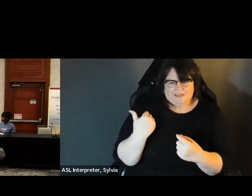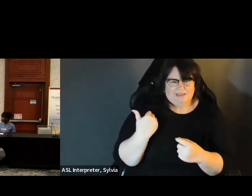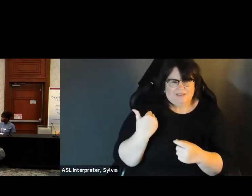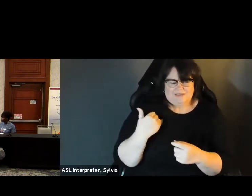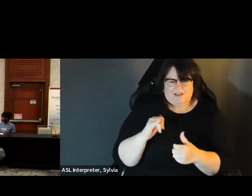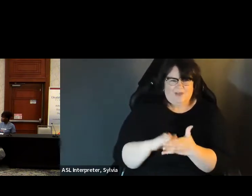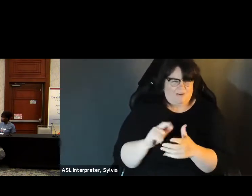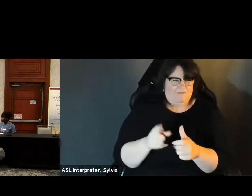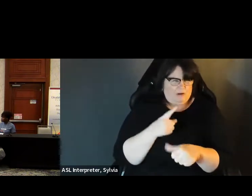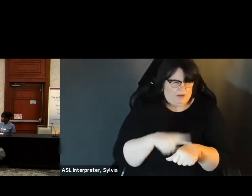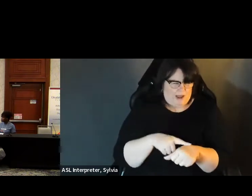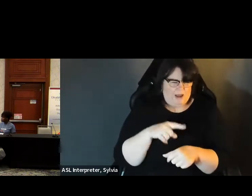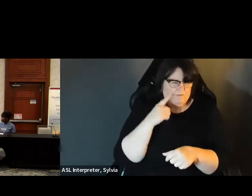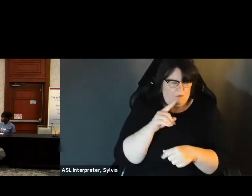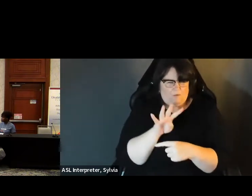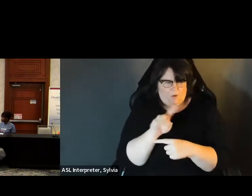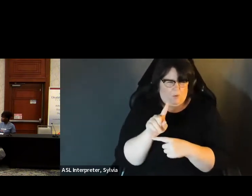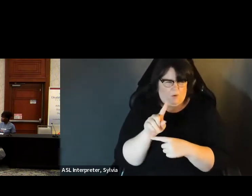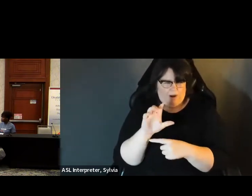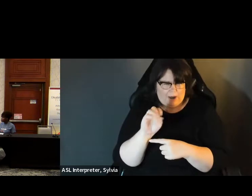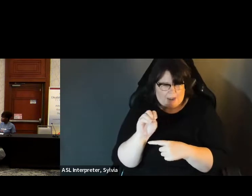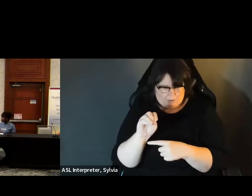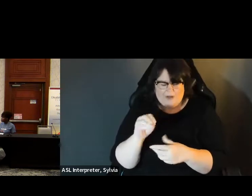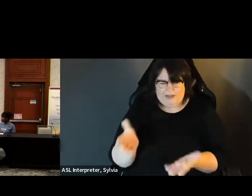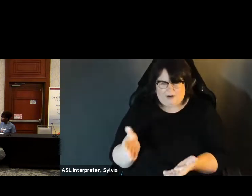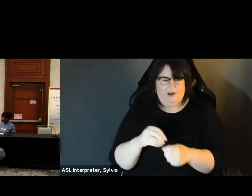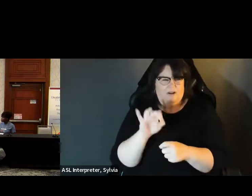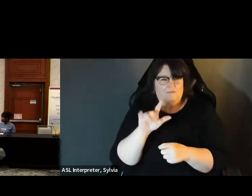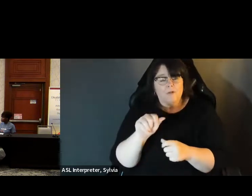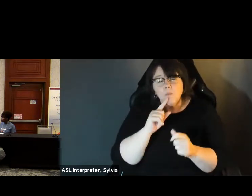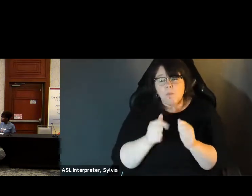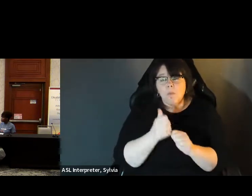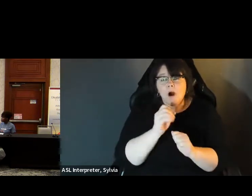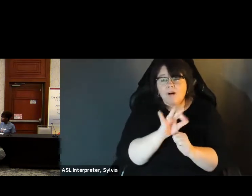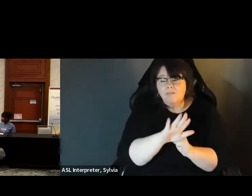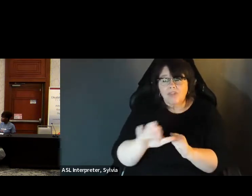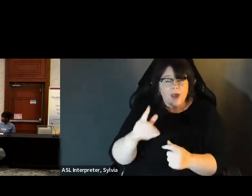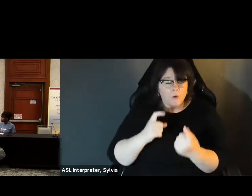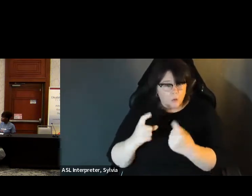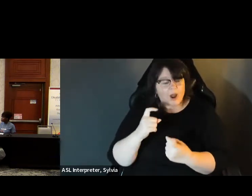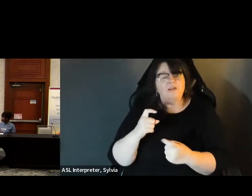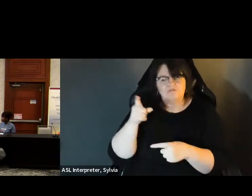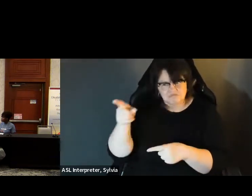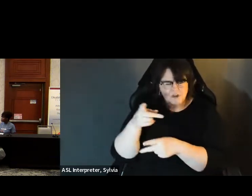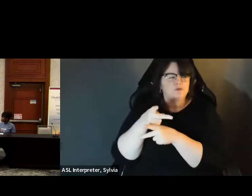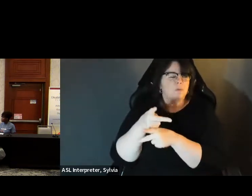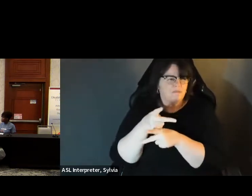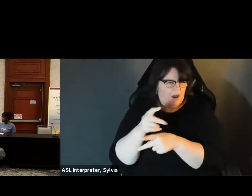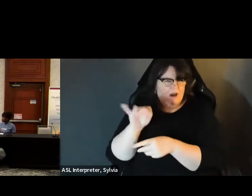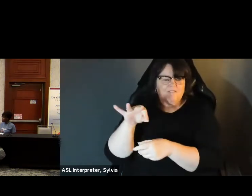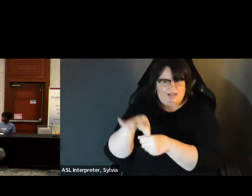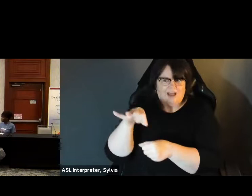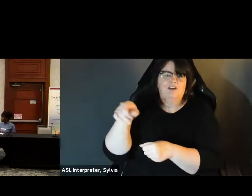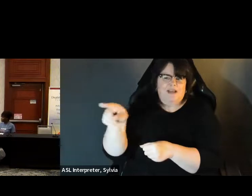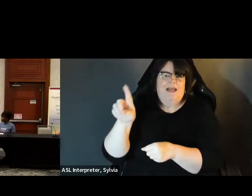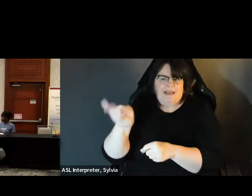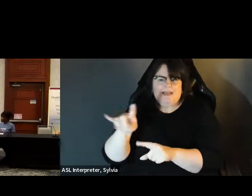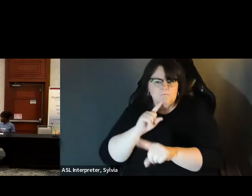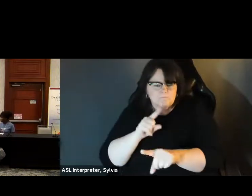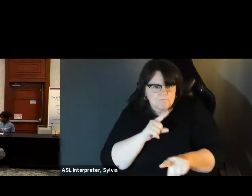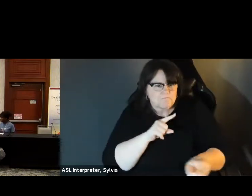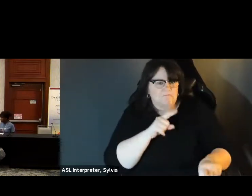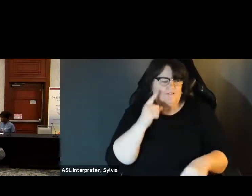That we're in in Florida. Most of the questions were around procedural questions that the supervisors were able to to address directly